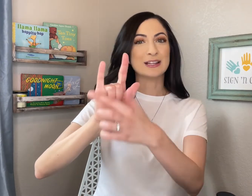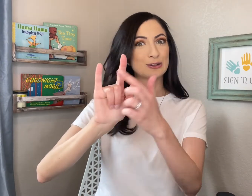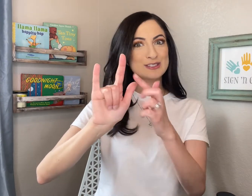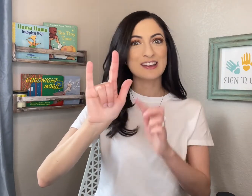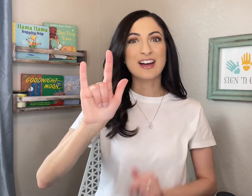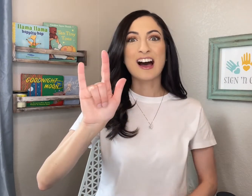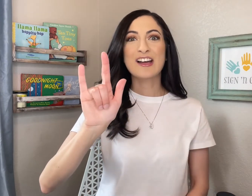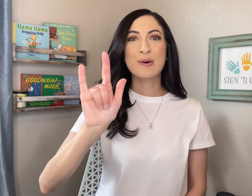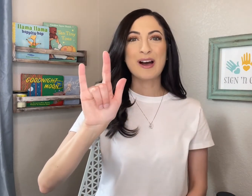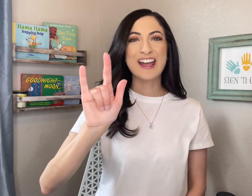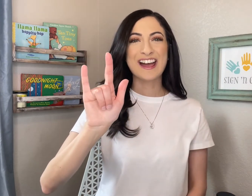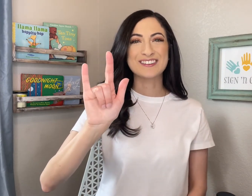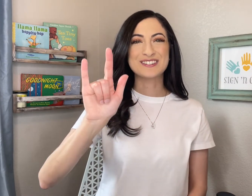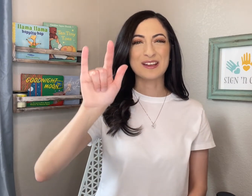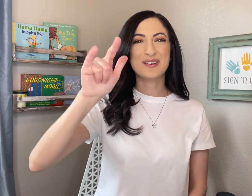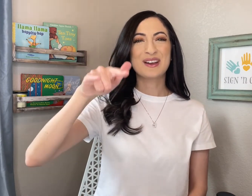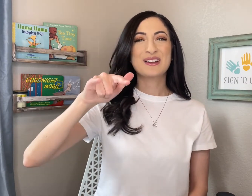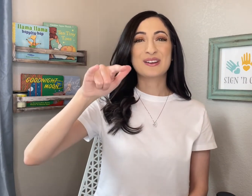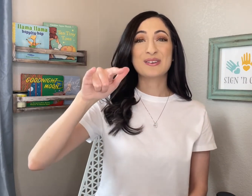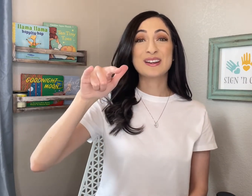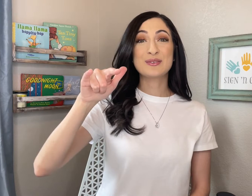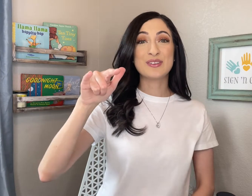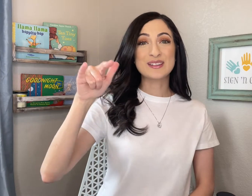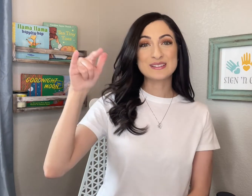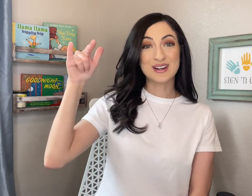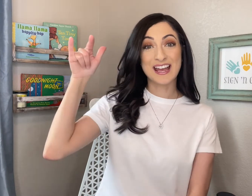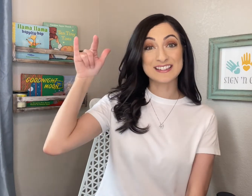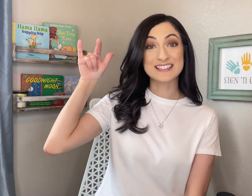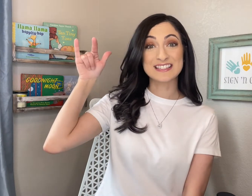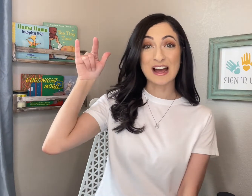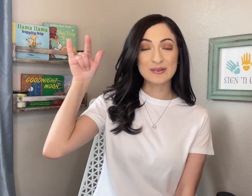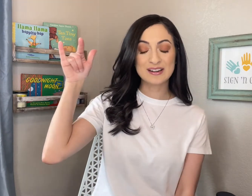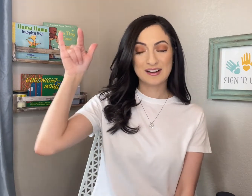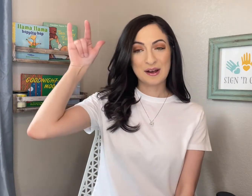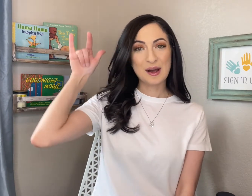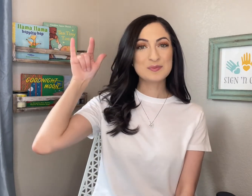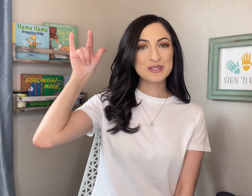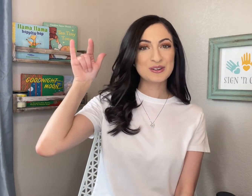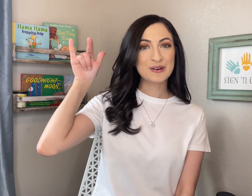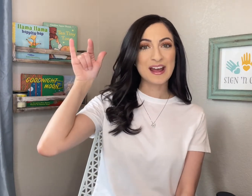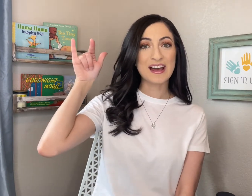looks like the "ILY" handshape - you're going to face your hands down, up near your head,